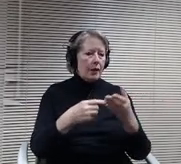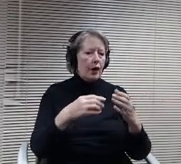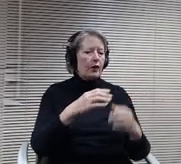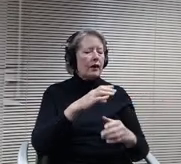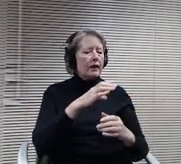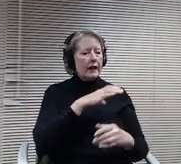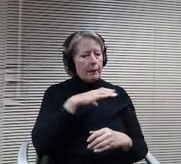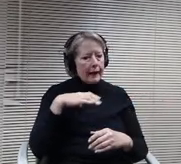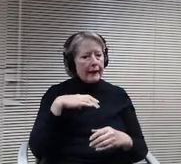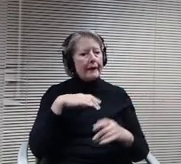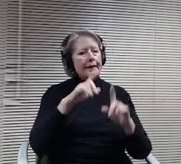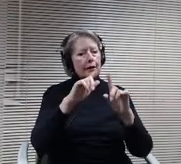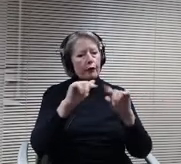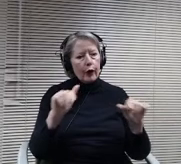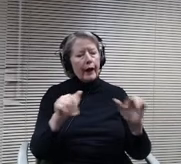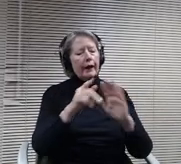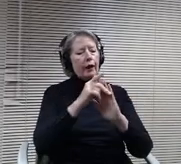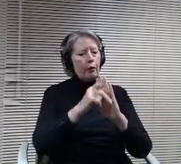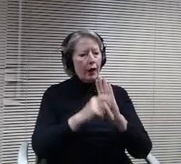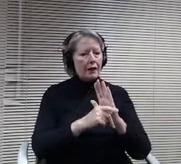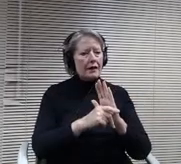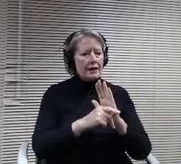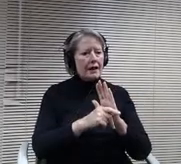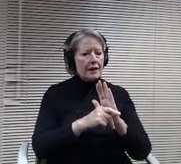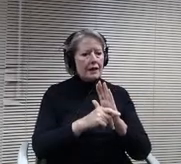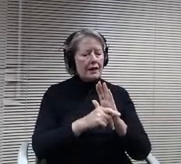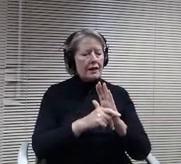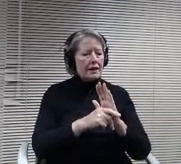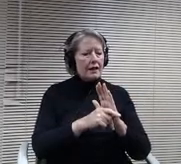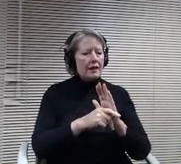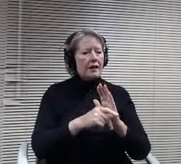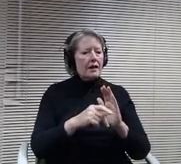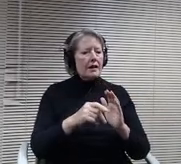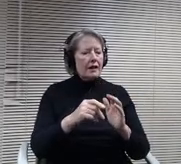but I think in this case it was very helpful for the policy, so